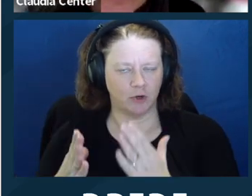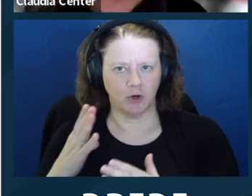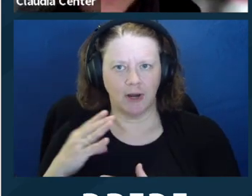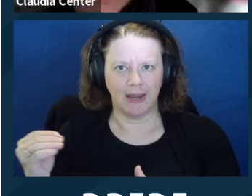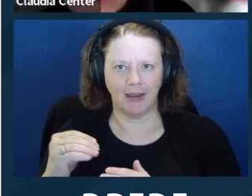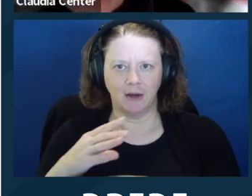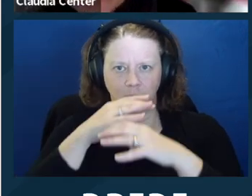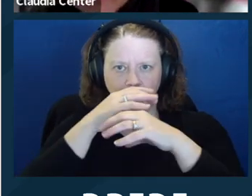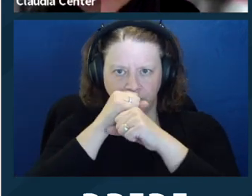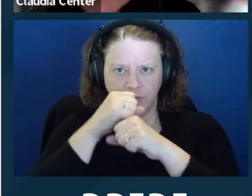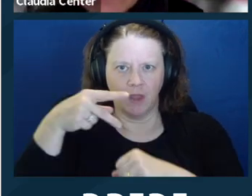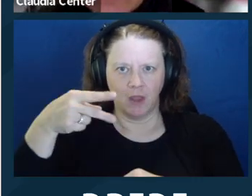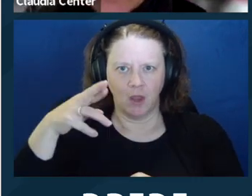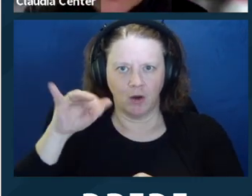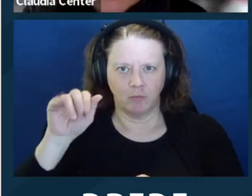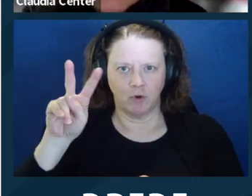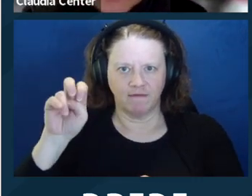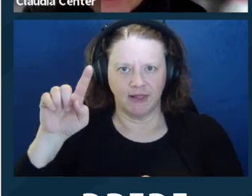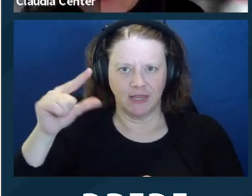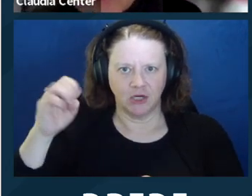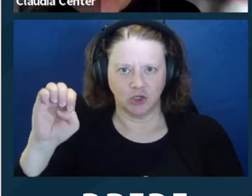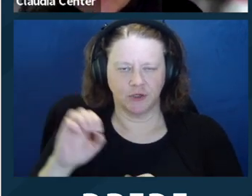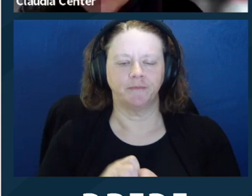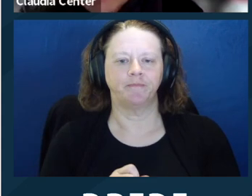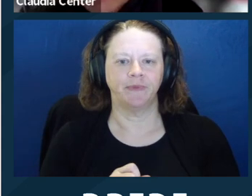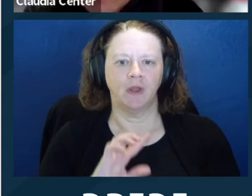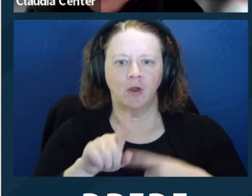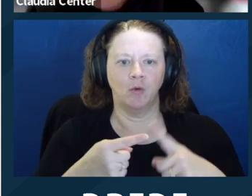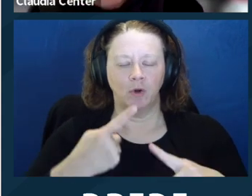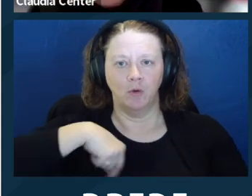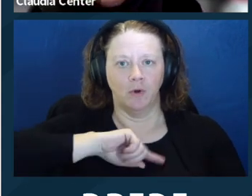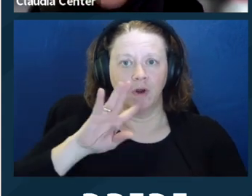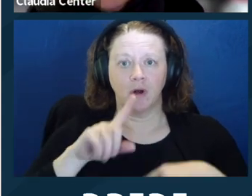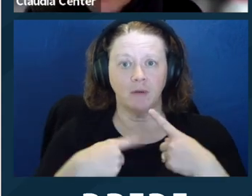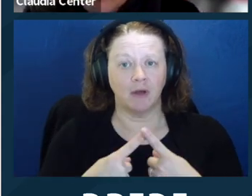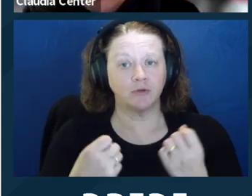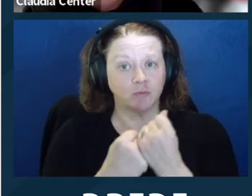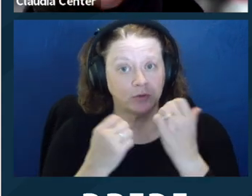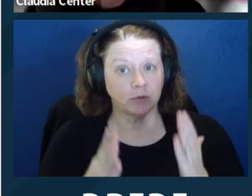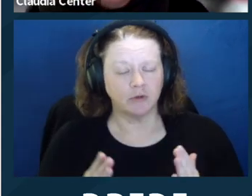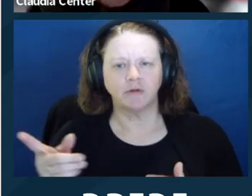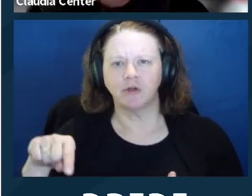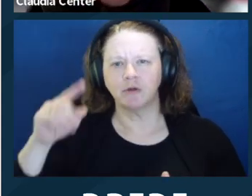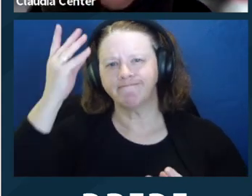thinking about an attorney/client relationship, it's unsurprising that we would think about